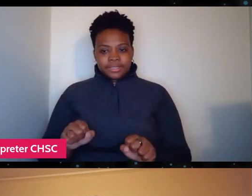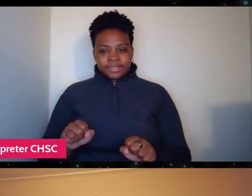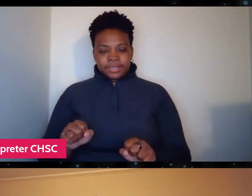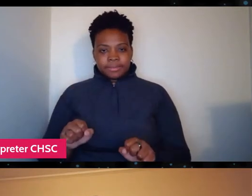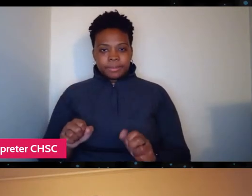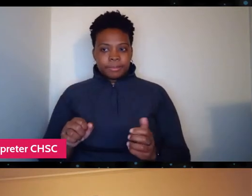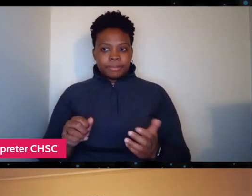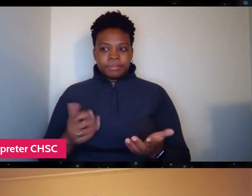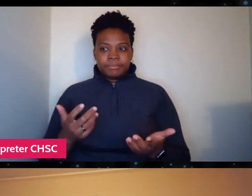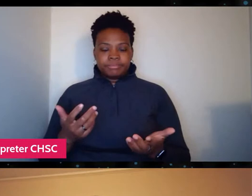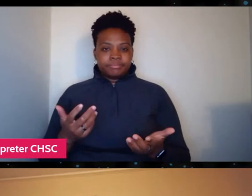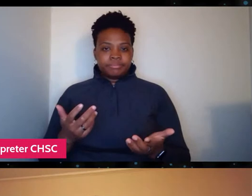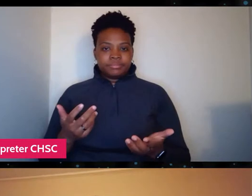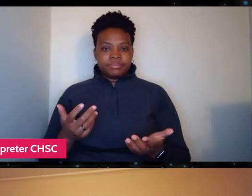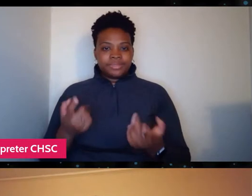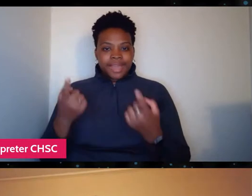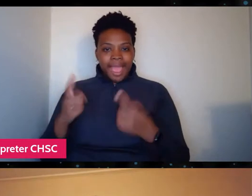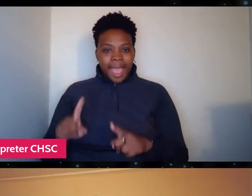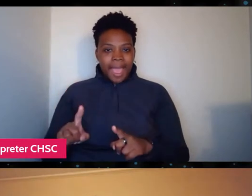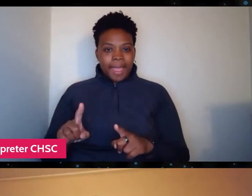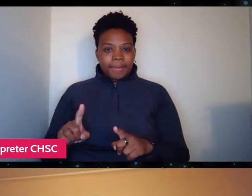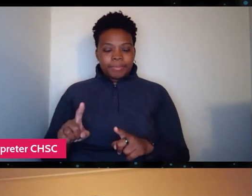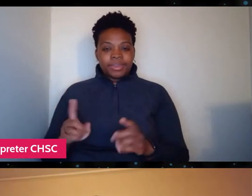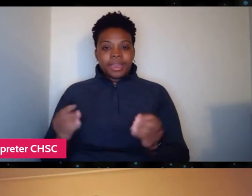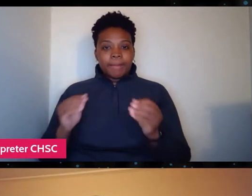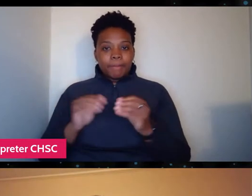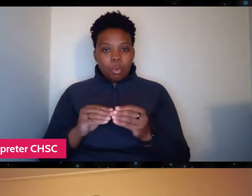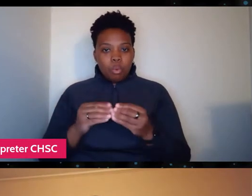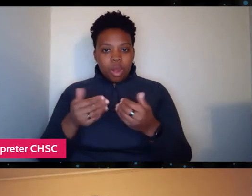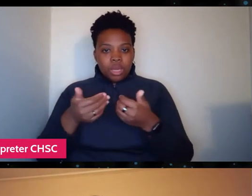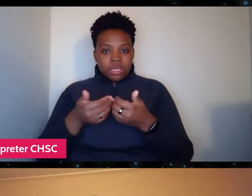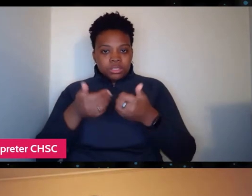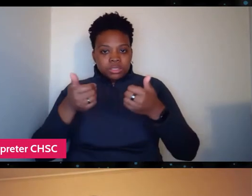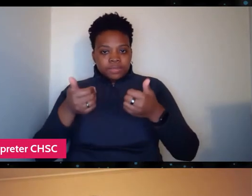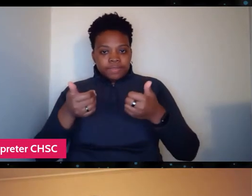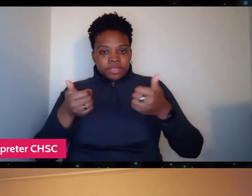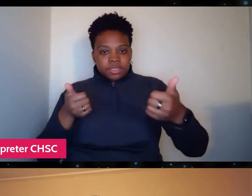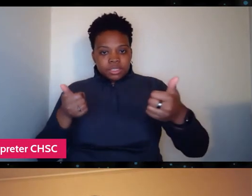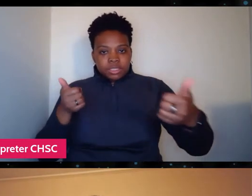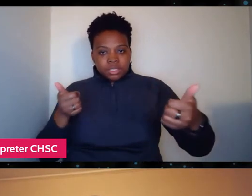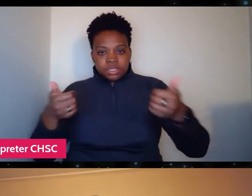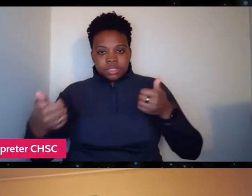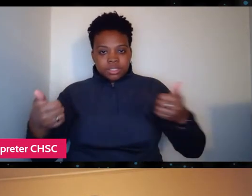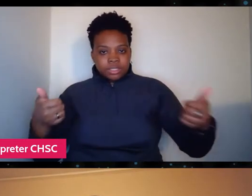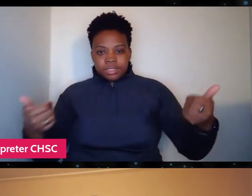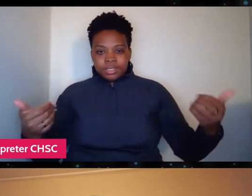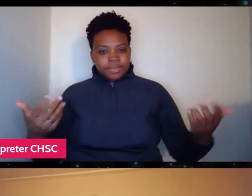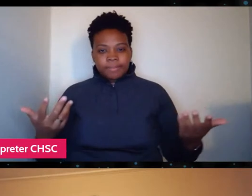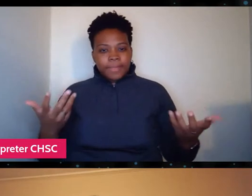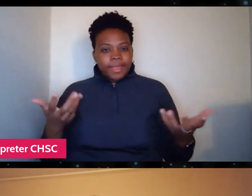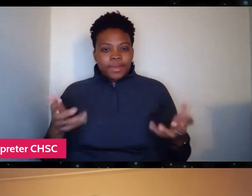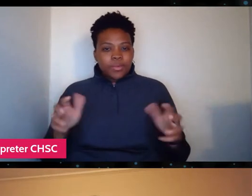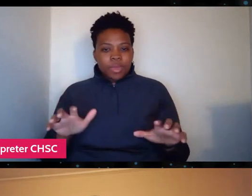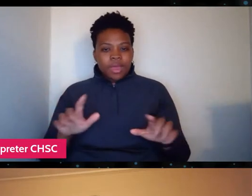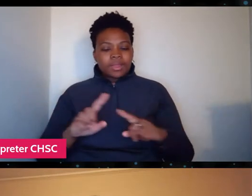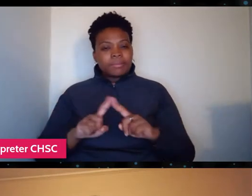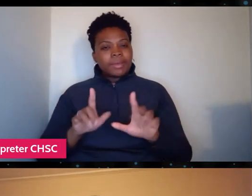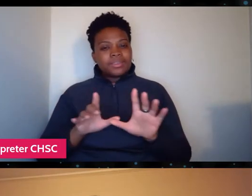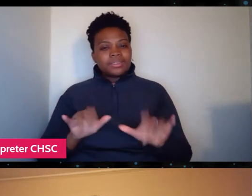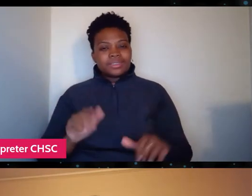at the expense of that further division, but at the same time, it does seem that wanting change